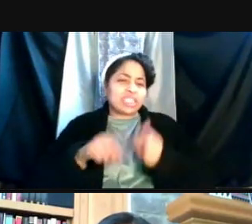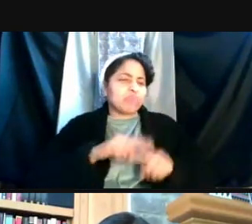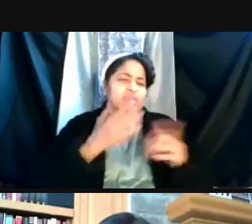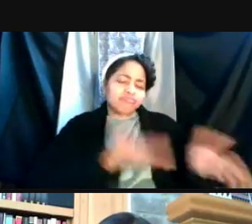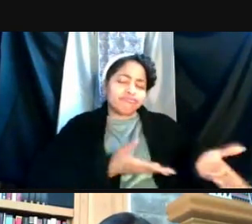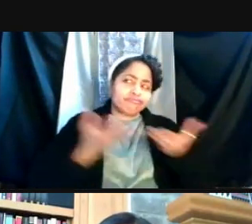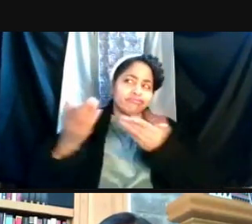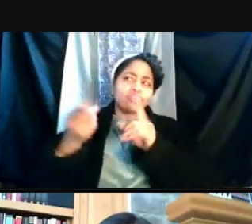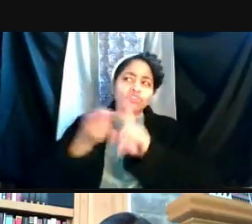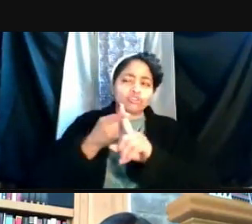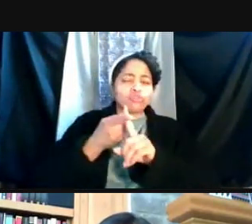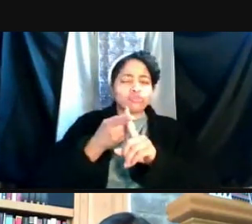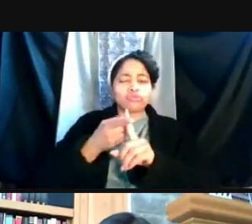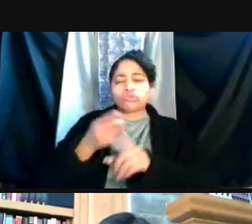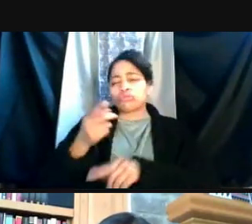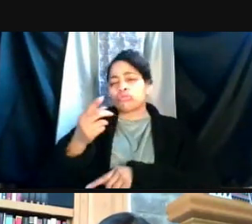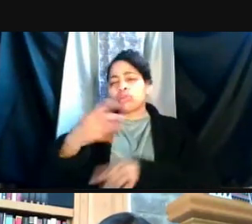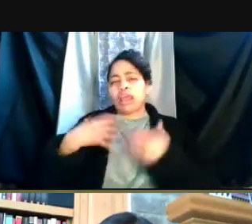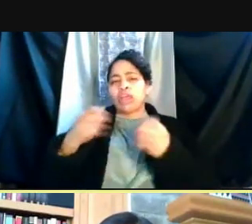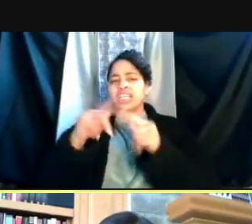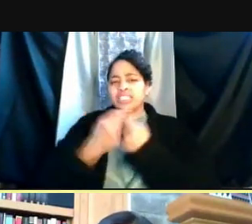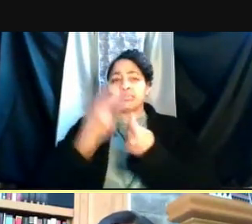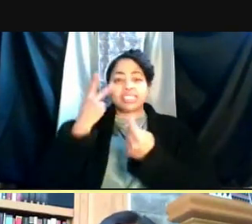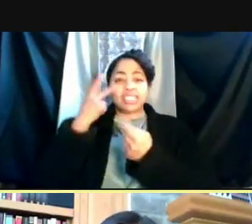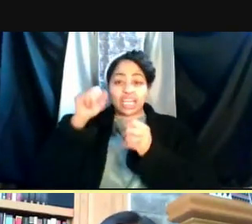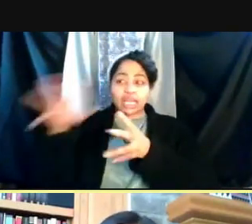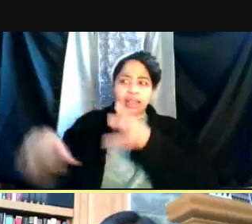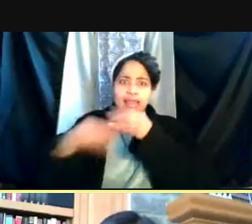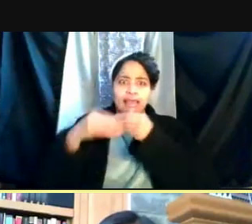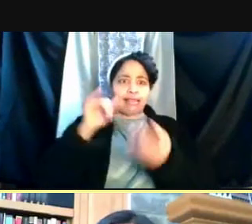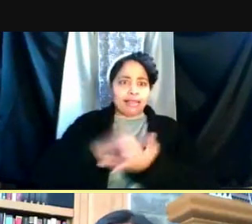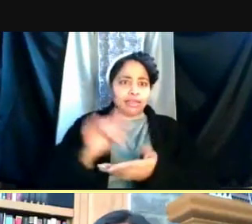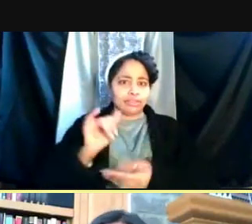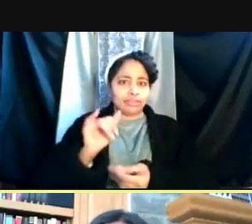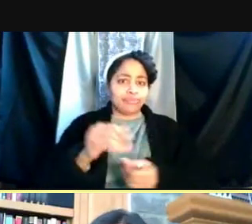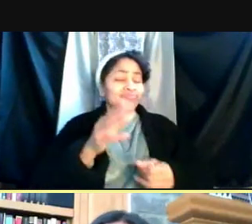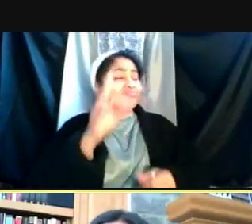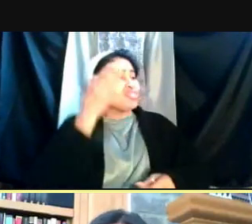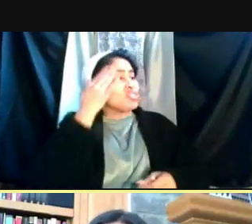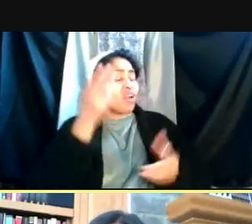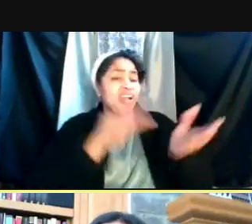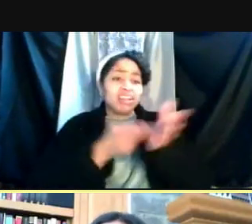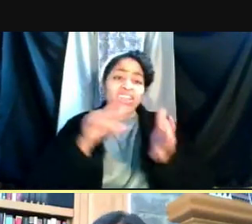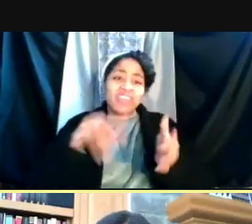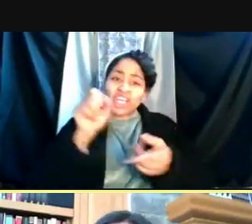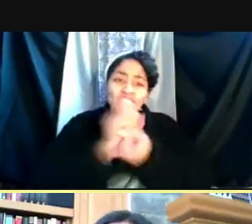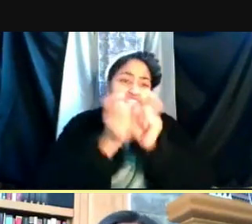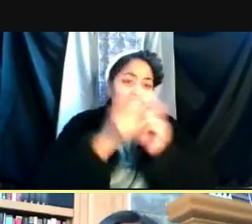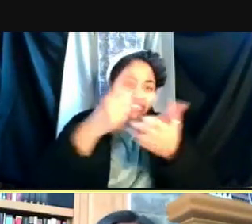and see if we can get that built in. Yeah, and honestly, this could change next week. And it could change the week after.